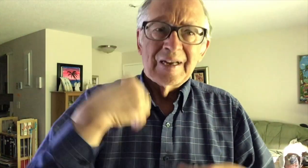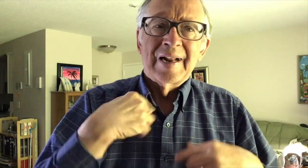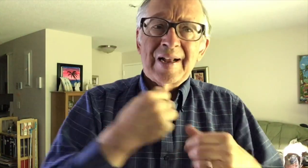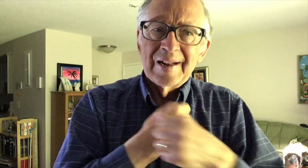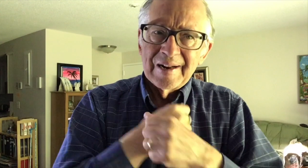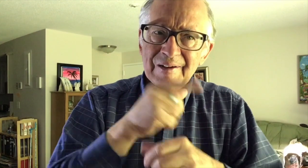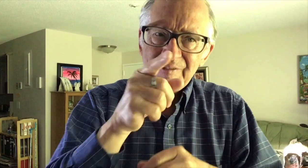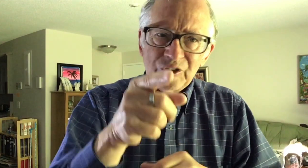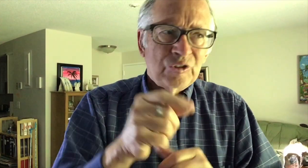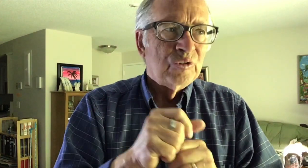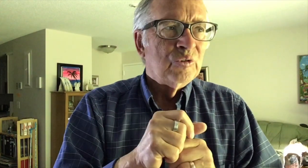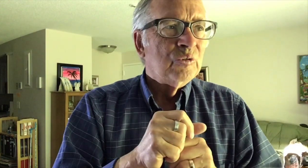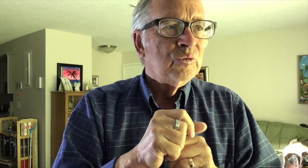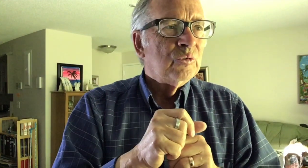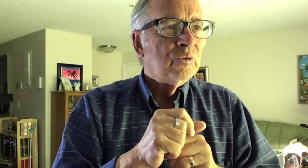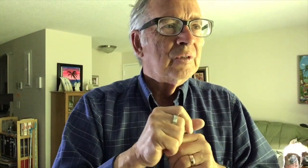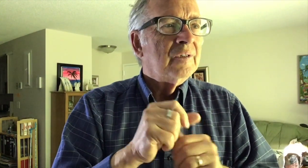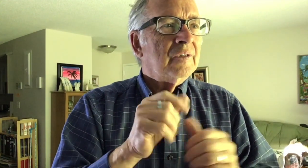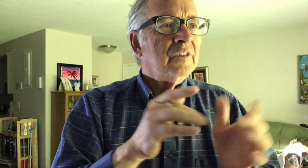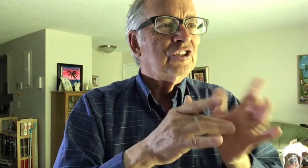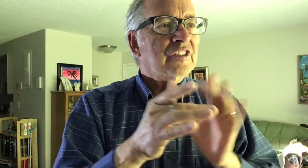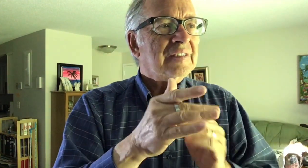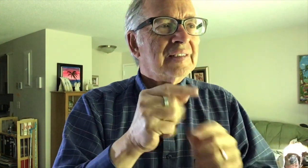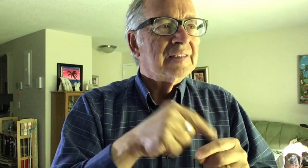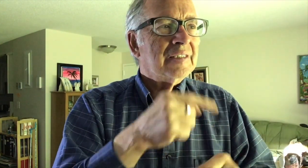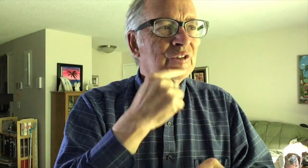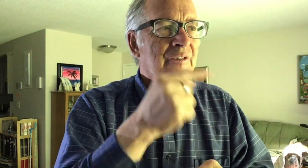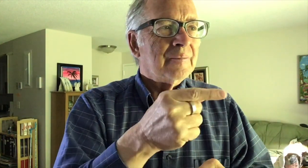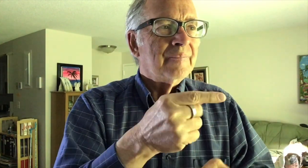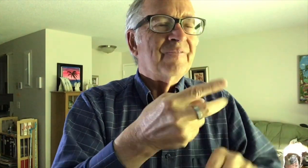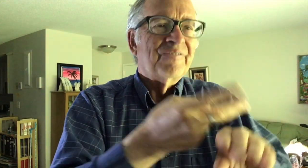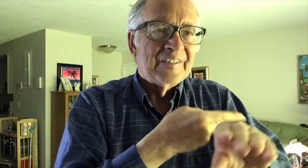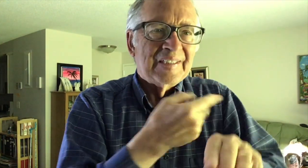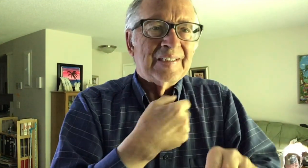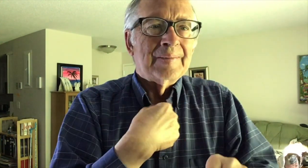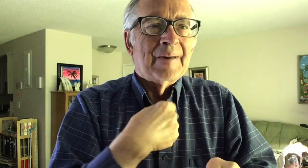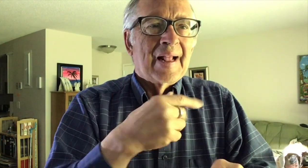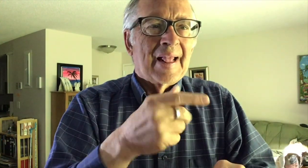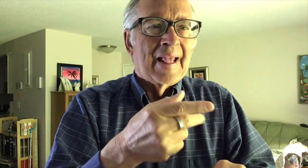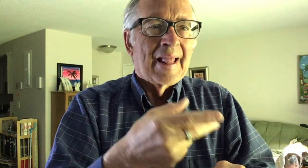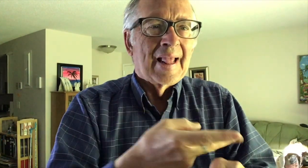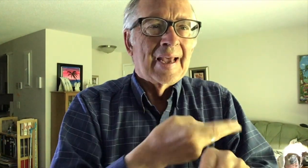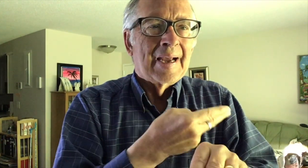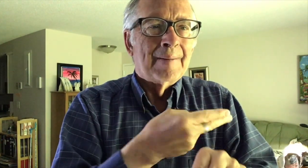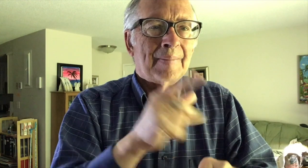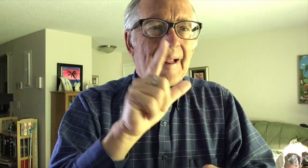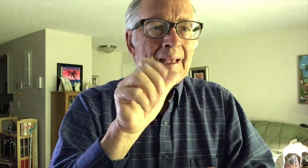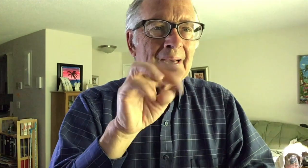Simon Peter answered him, "Yes, Lord, you know that I love you." Jesus said to him, "Feed